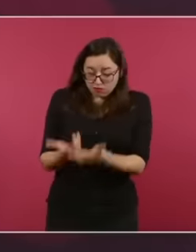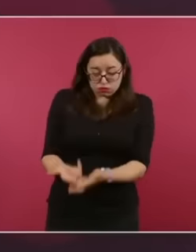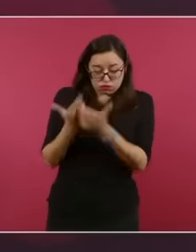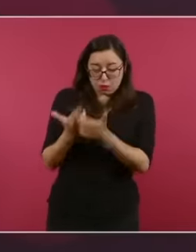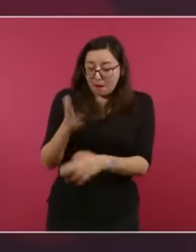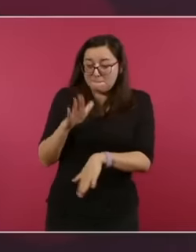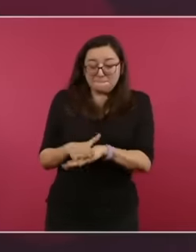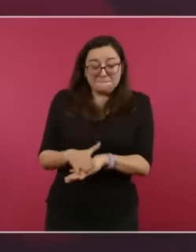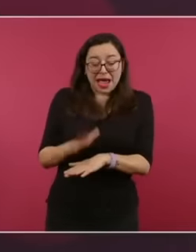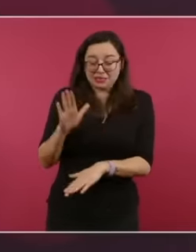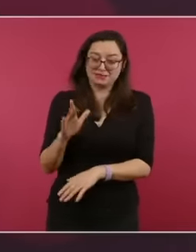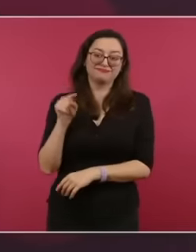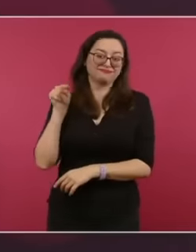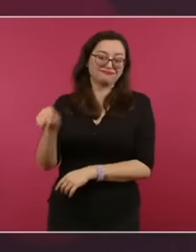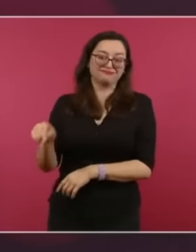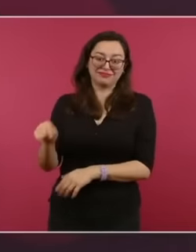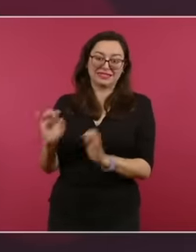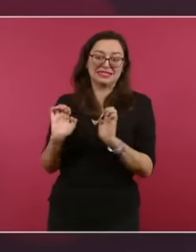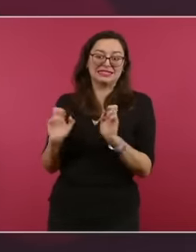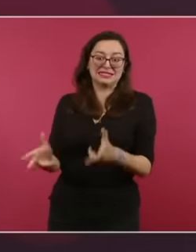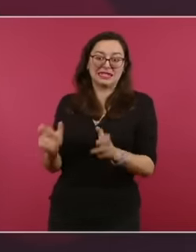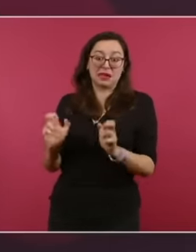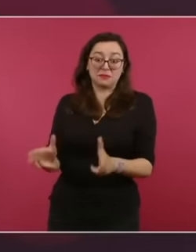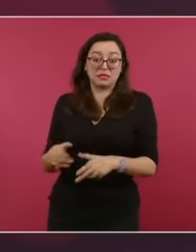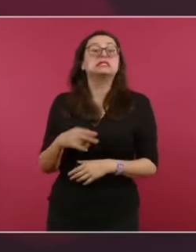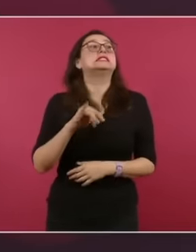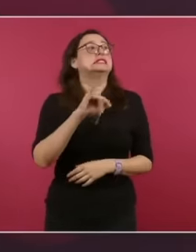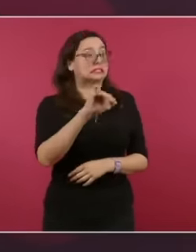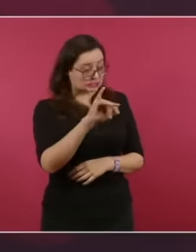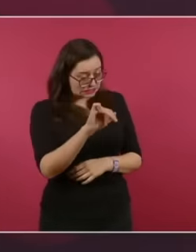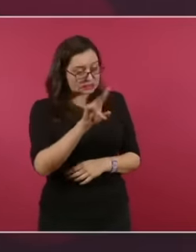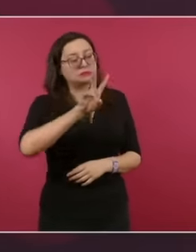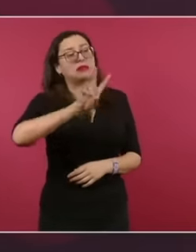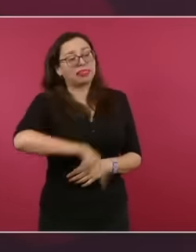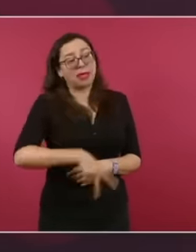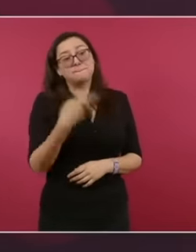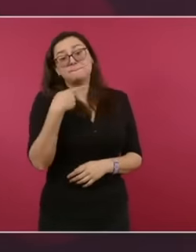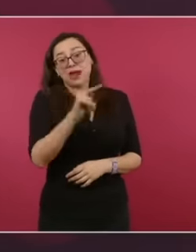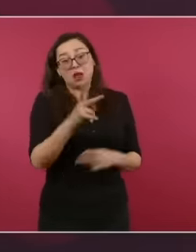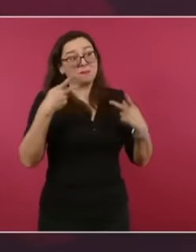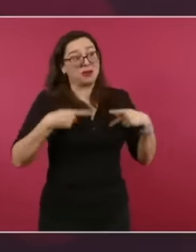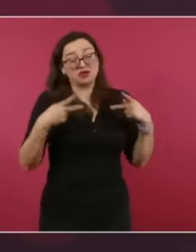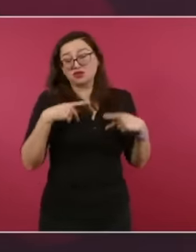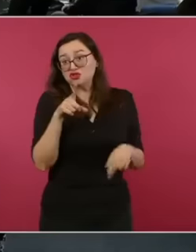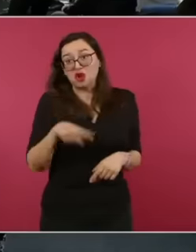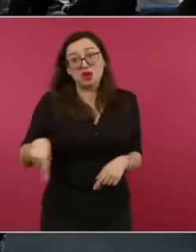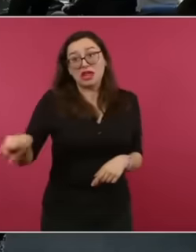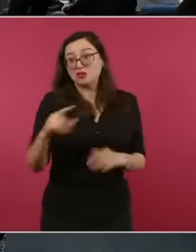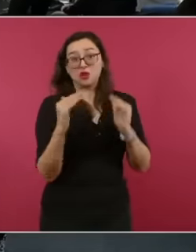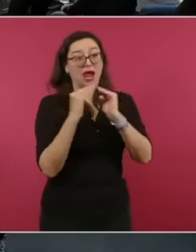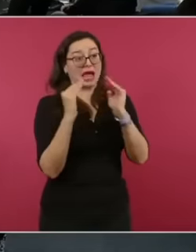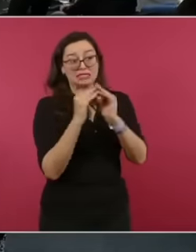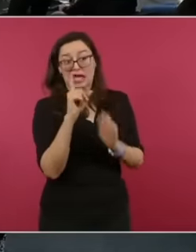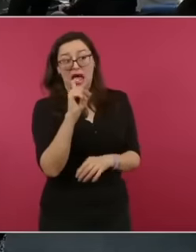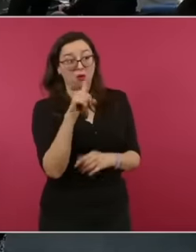but it does not mean that people have access to the water Yes, yes, they do have access to water,